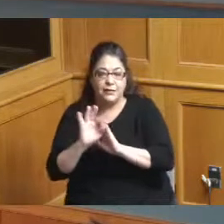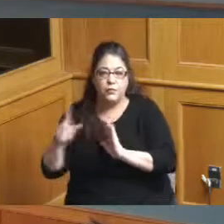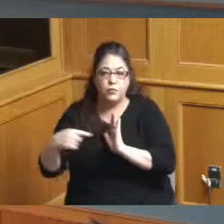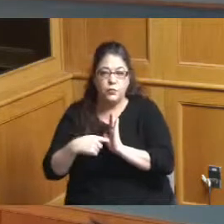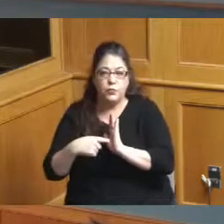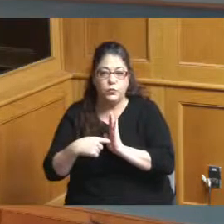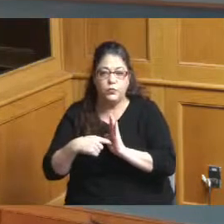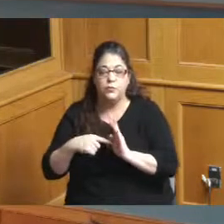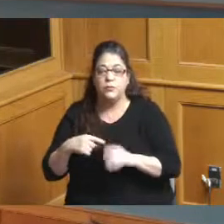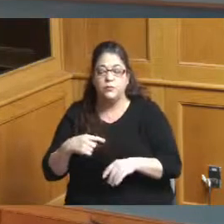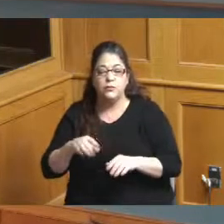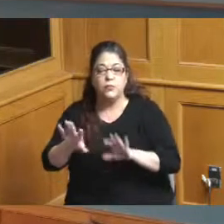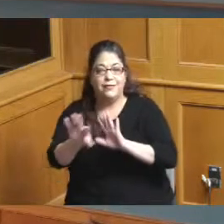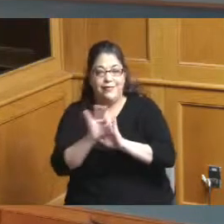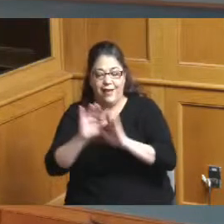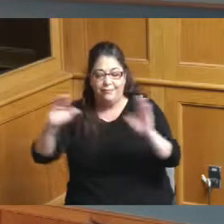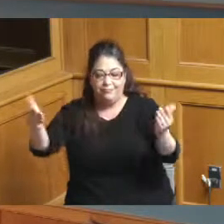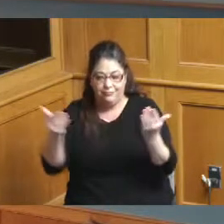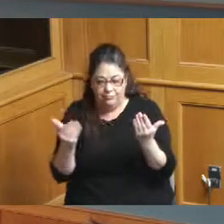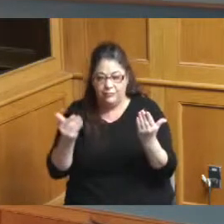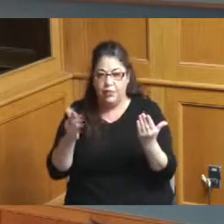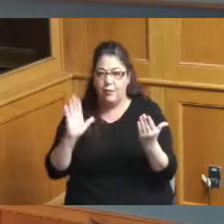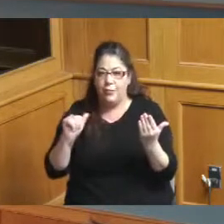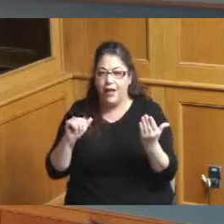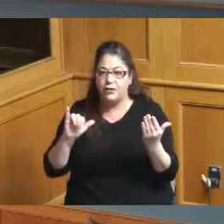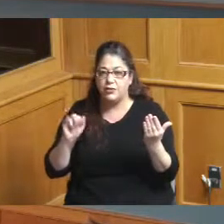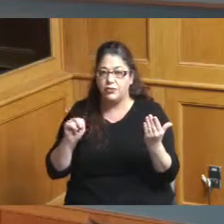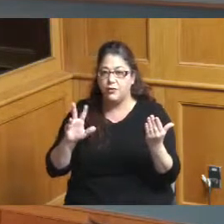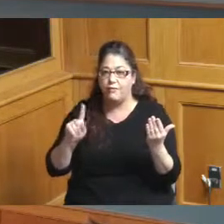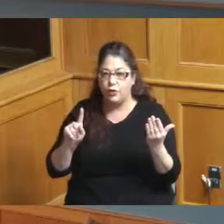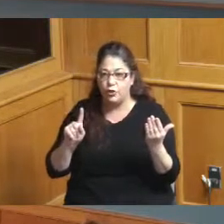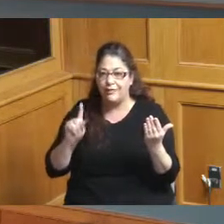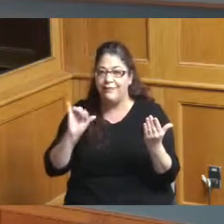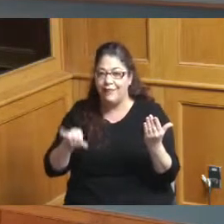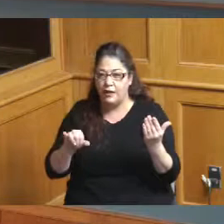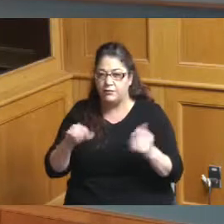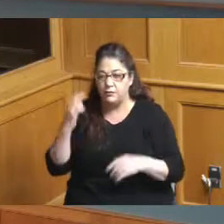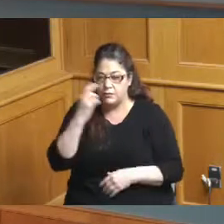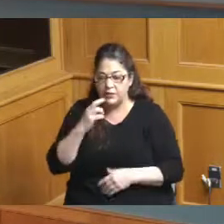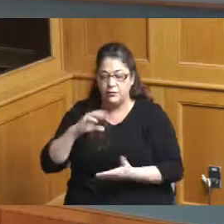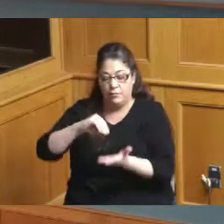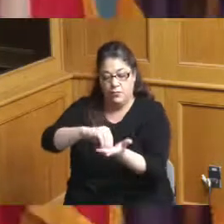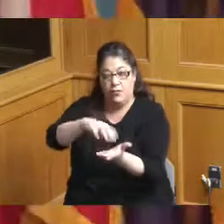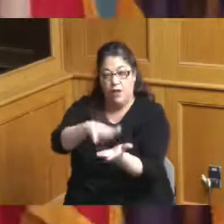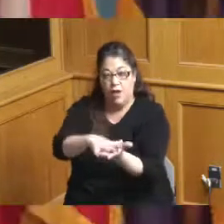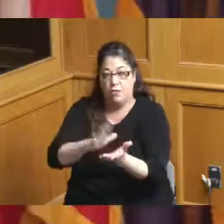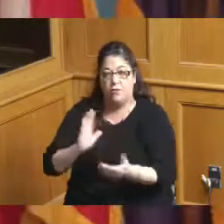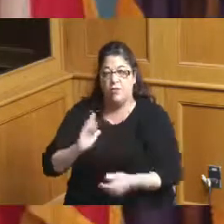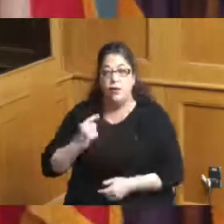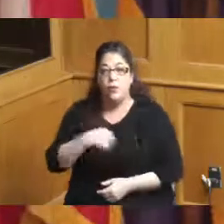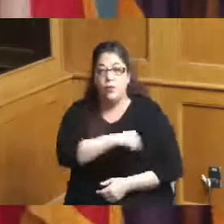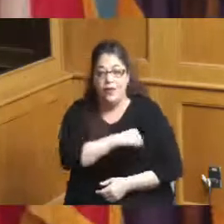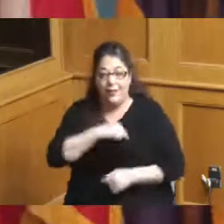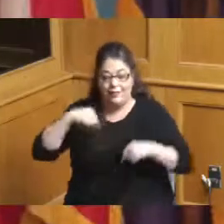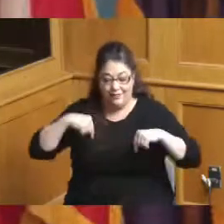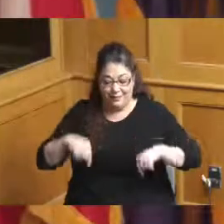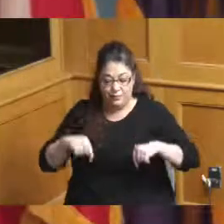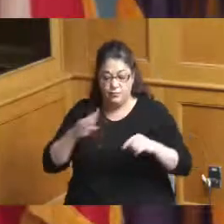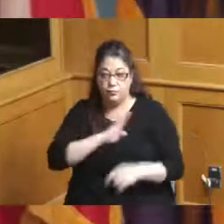to participate in FIFA play and so we want to have on record that our board has decided that we